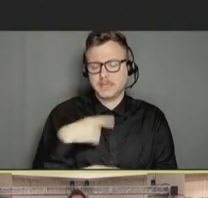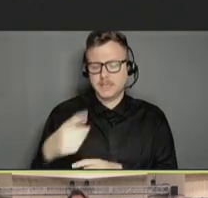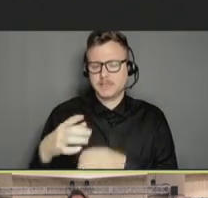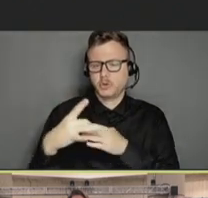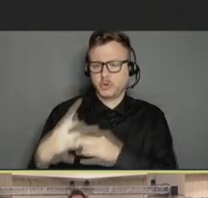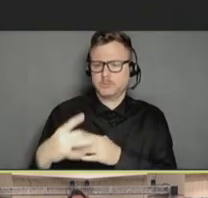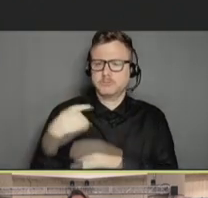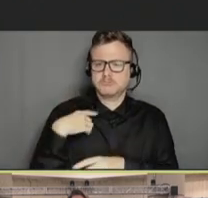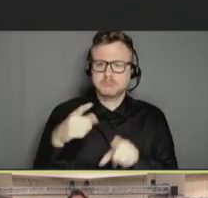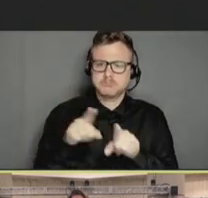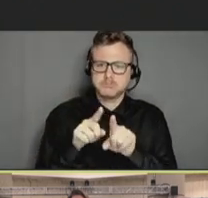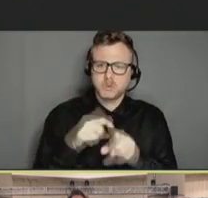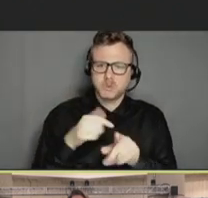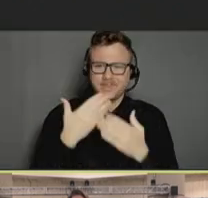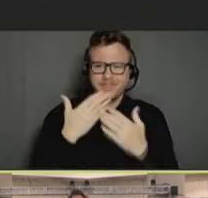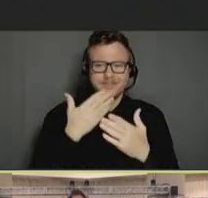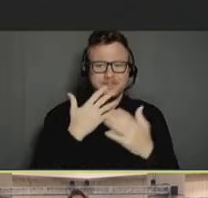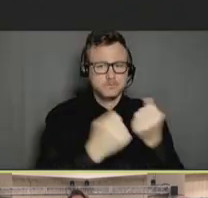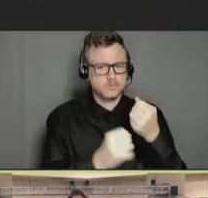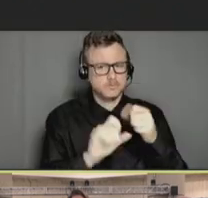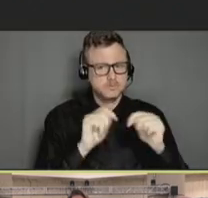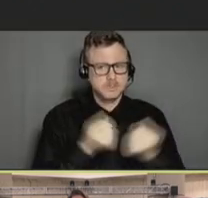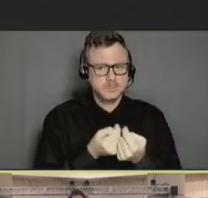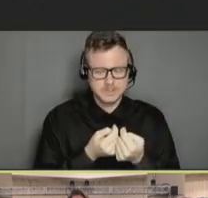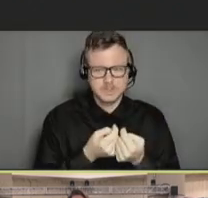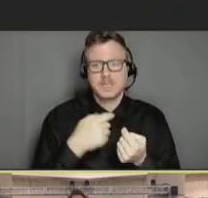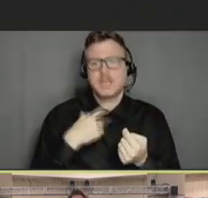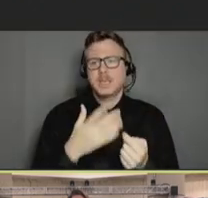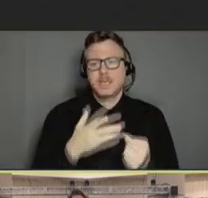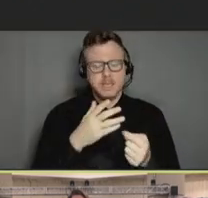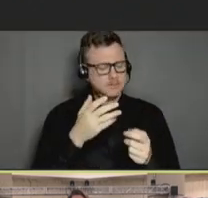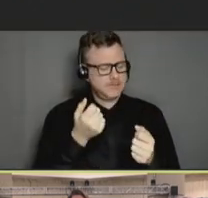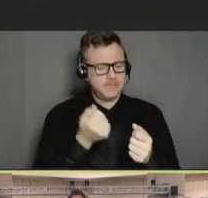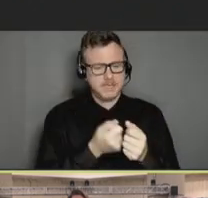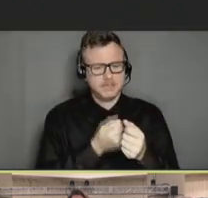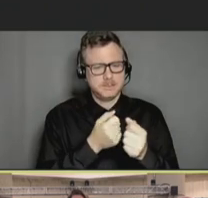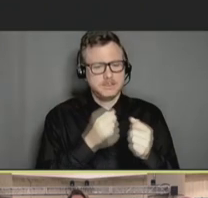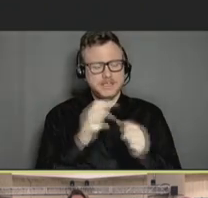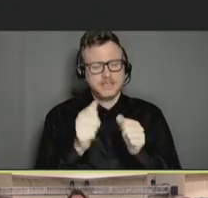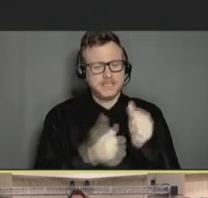moment to thank the support team who played pivotal roles in helping to manage the committee,